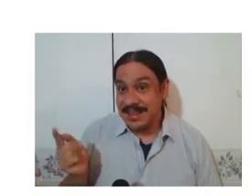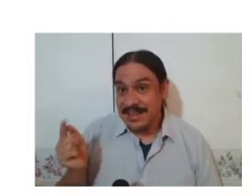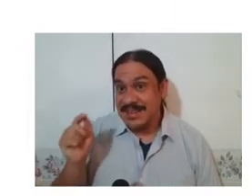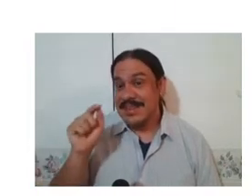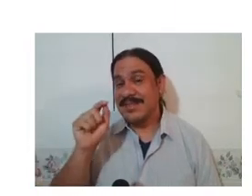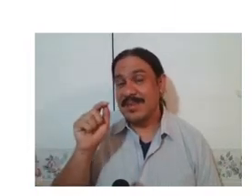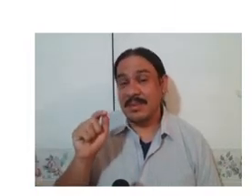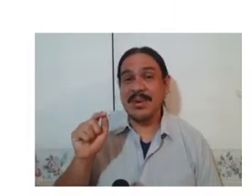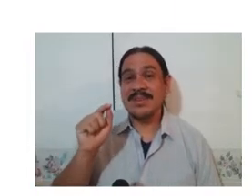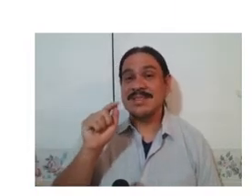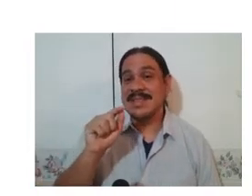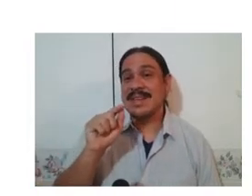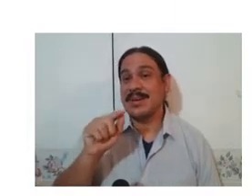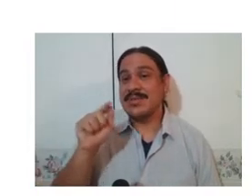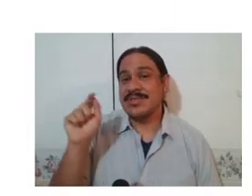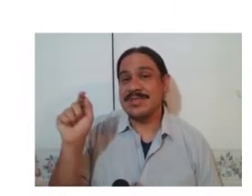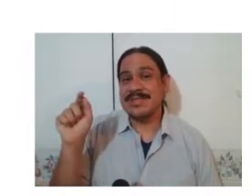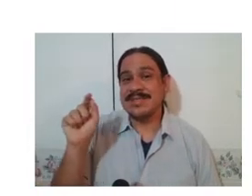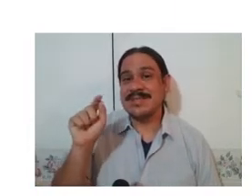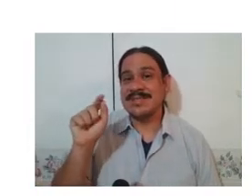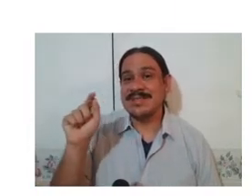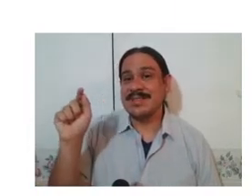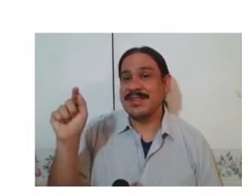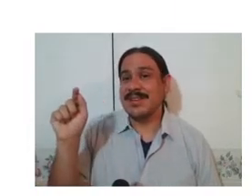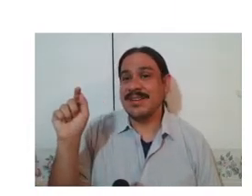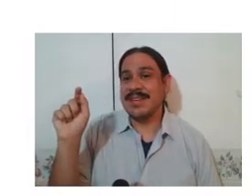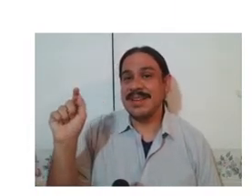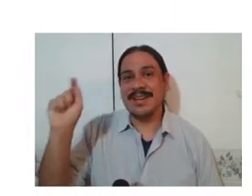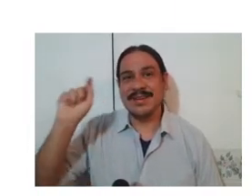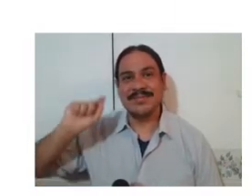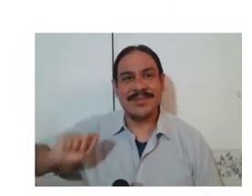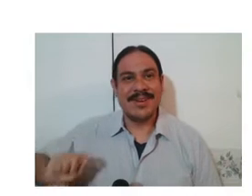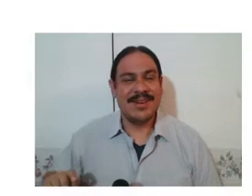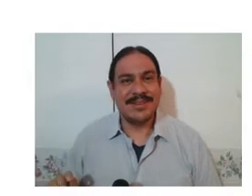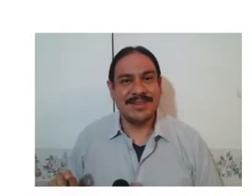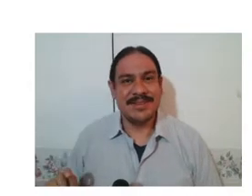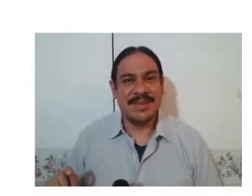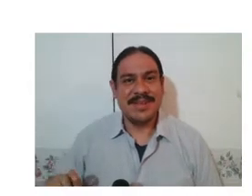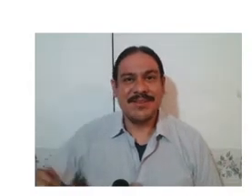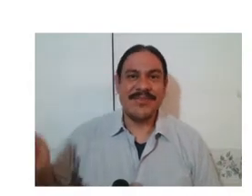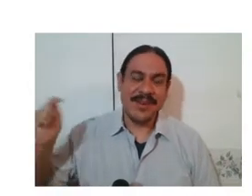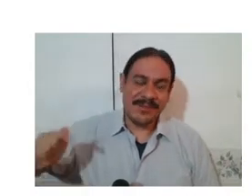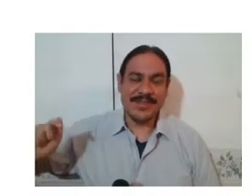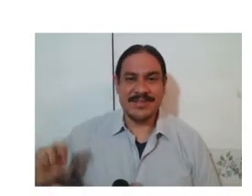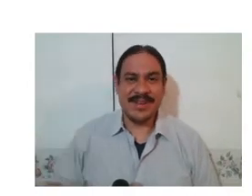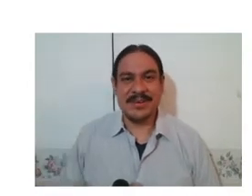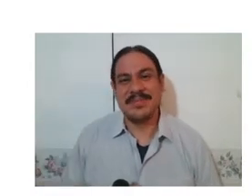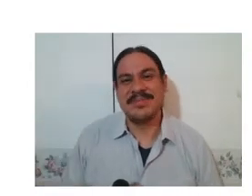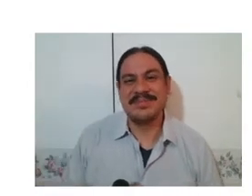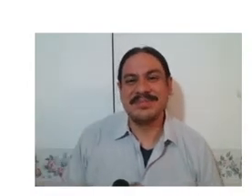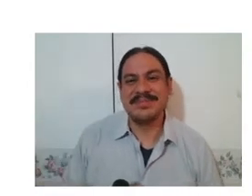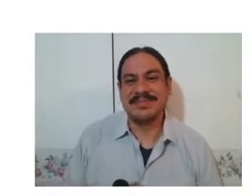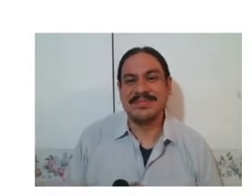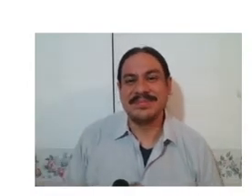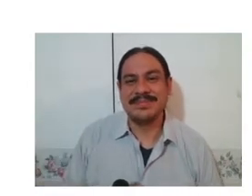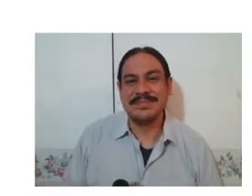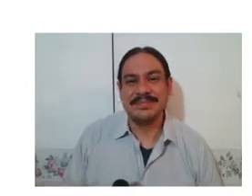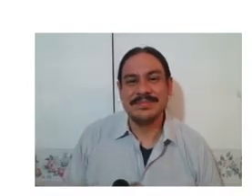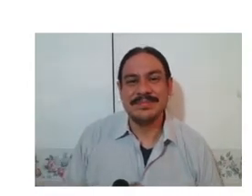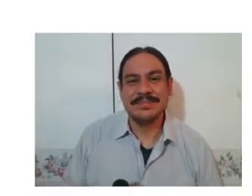the german sign language and the sign means house so we have a video of the girl doing the sign